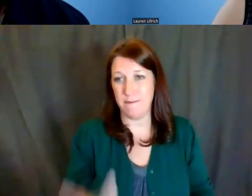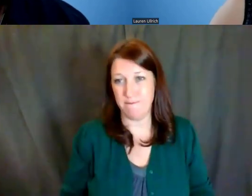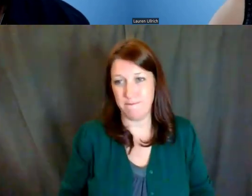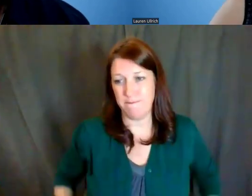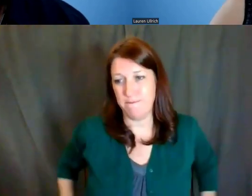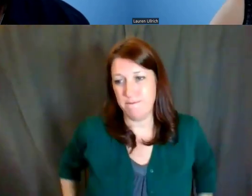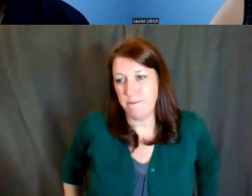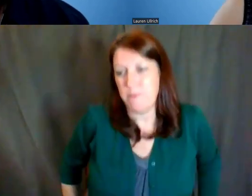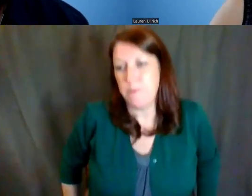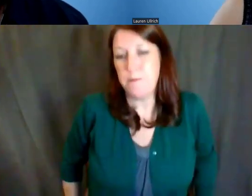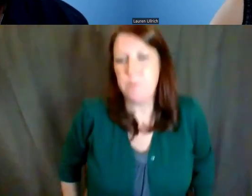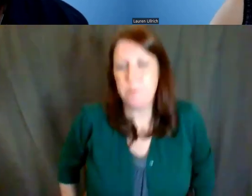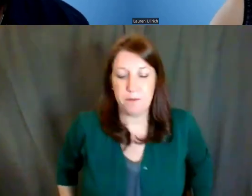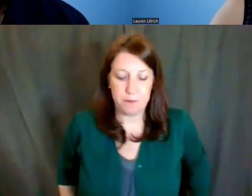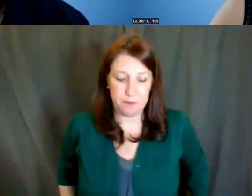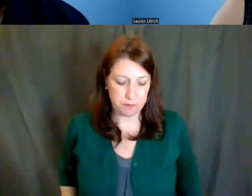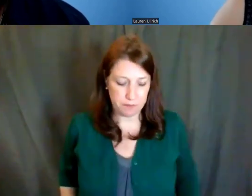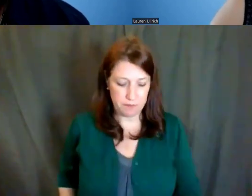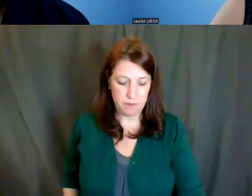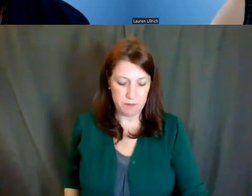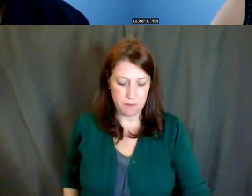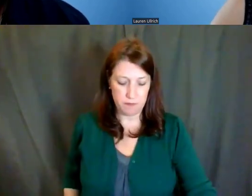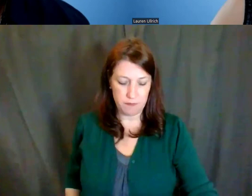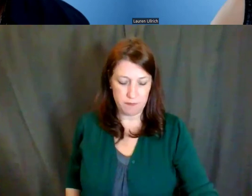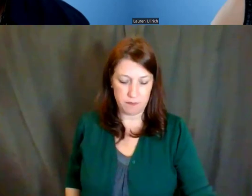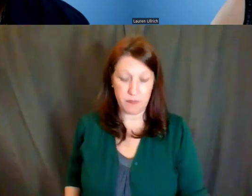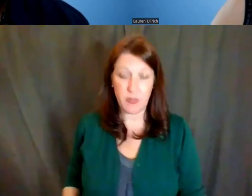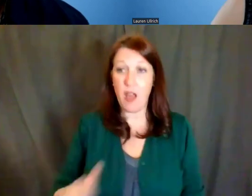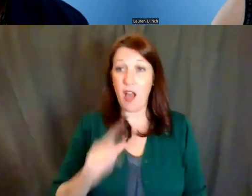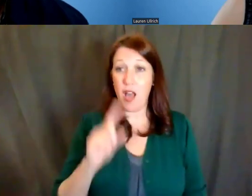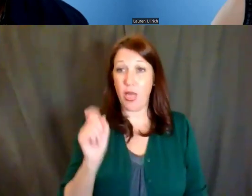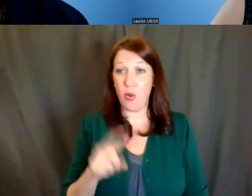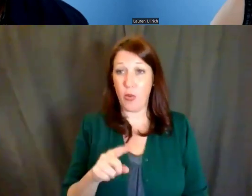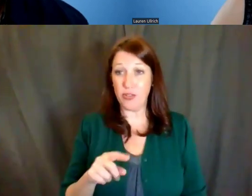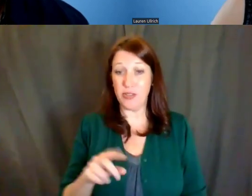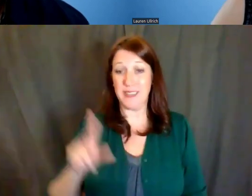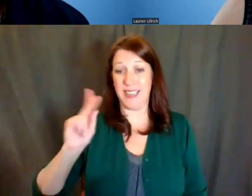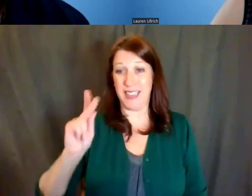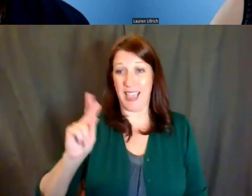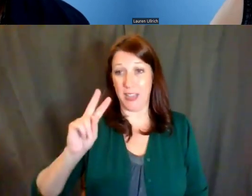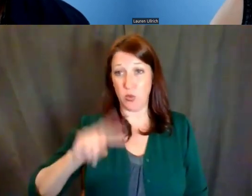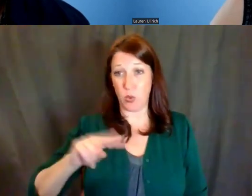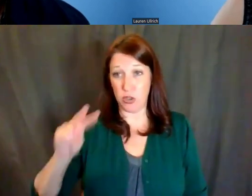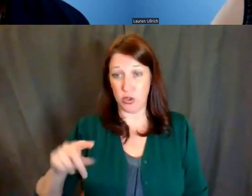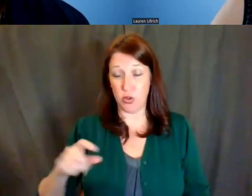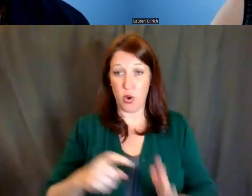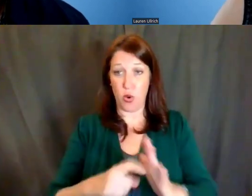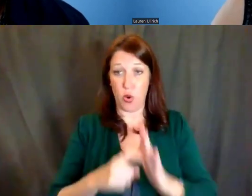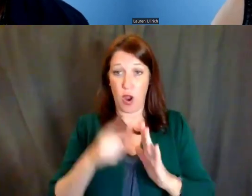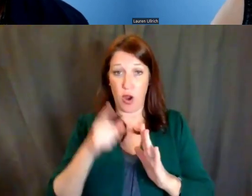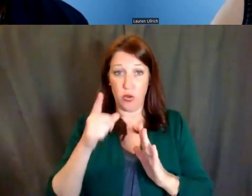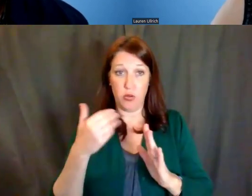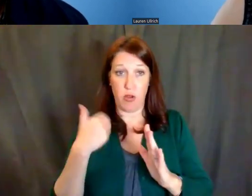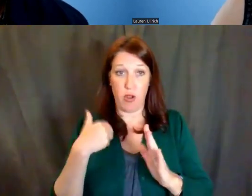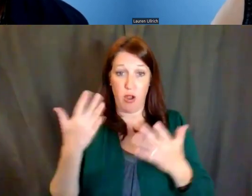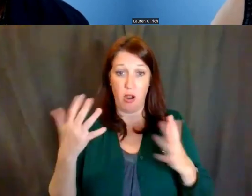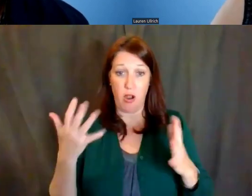Dr. Lauren Ullrich: Another question, does the K22 require you to already have a faculty position to apply?